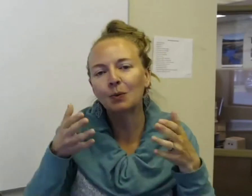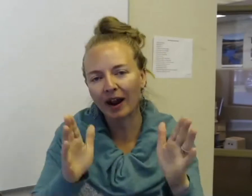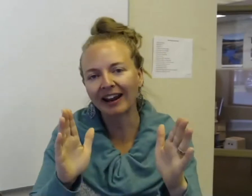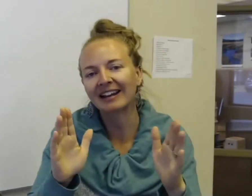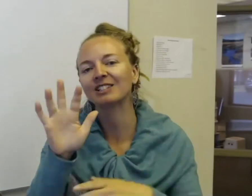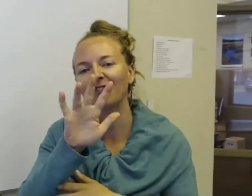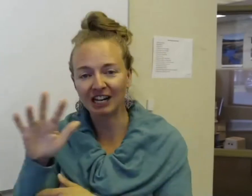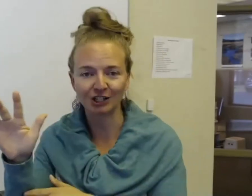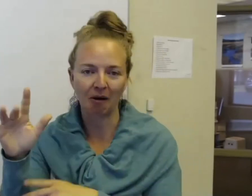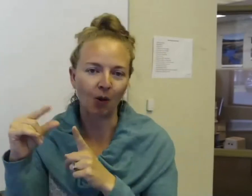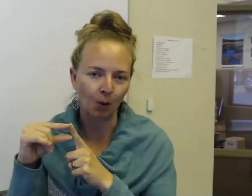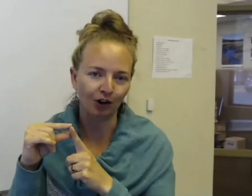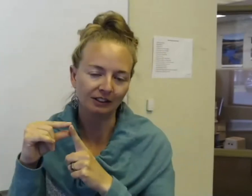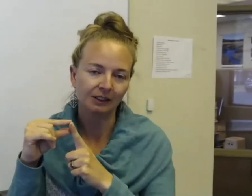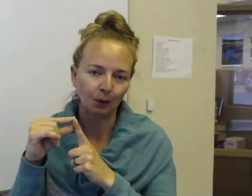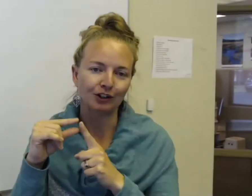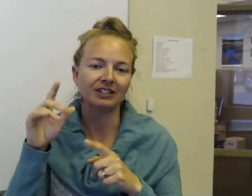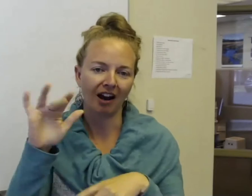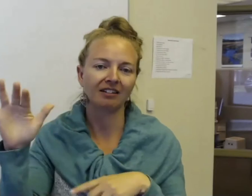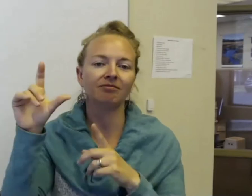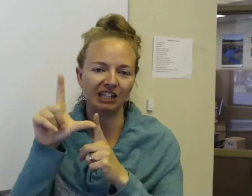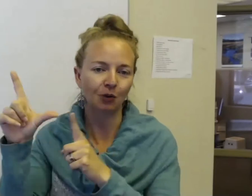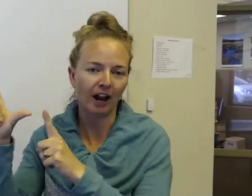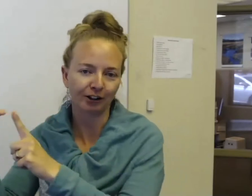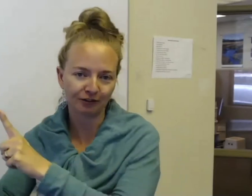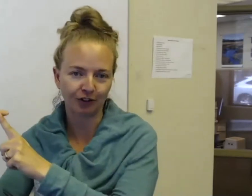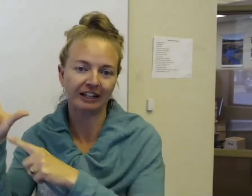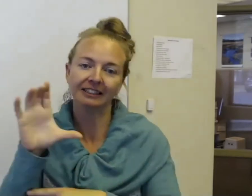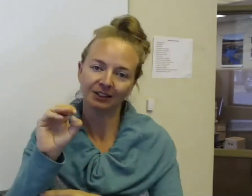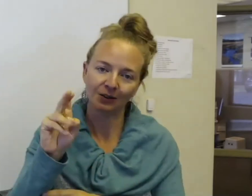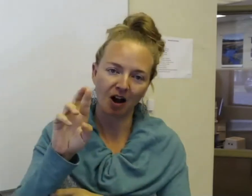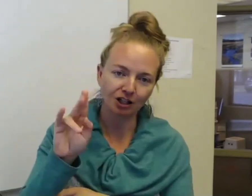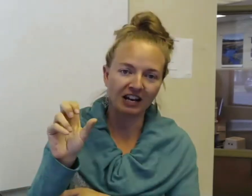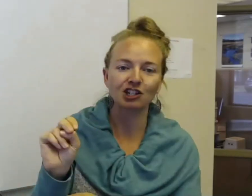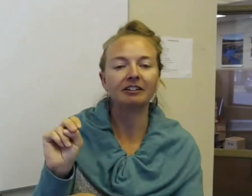way is to fingerspell the word, where you're signing each letter for conservation.